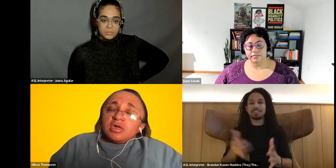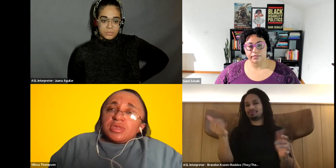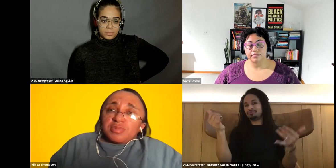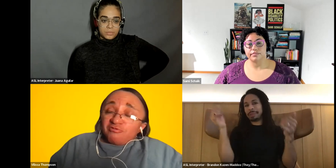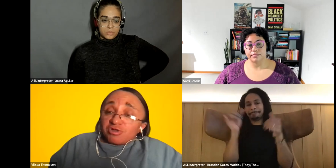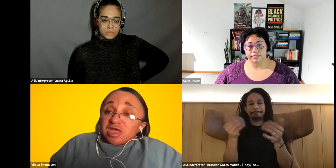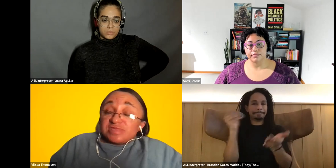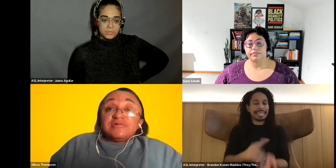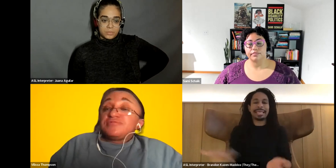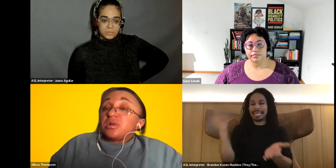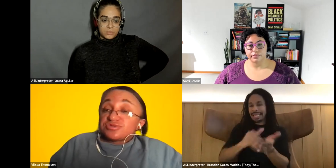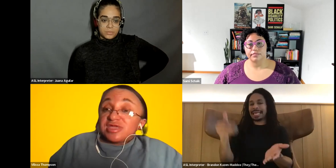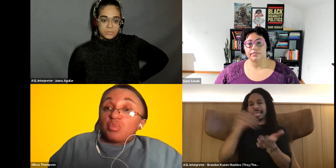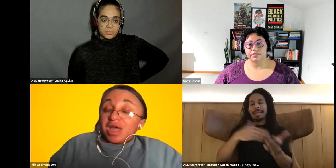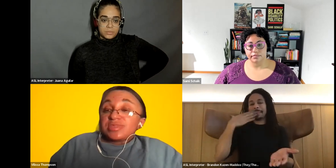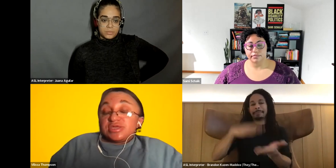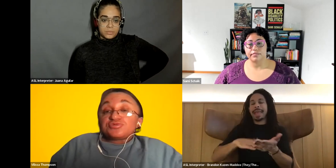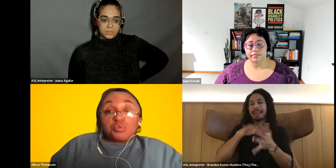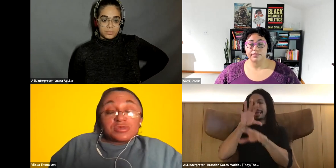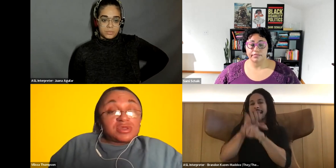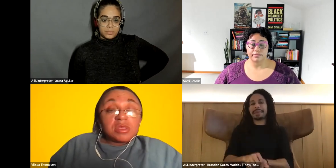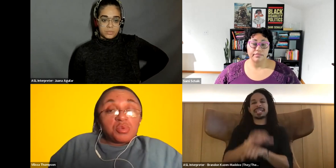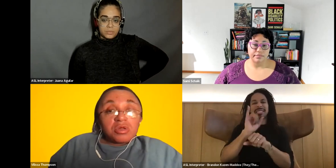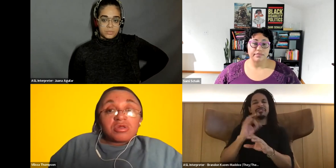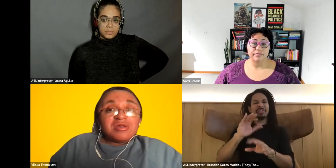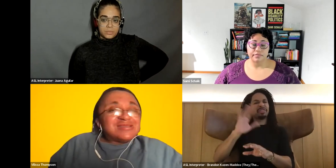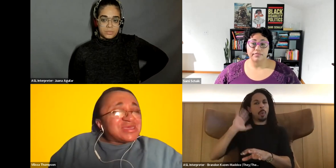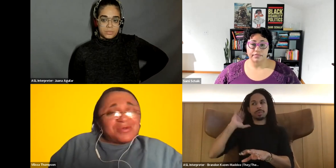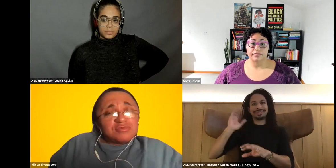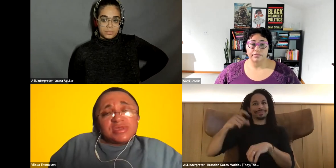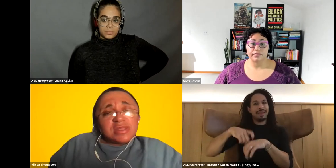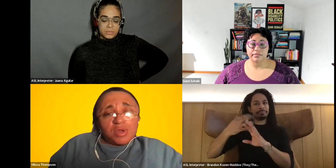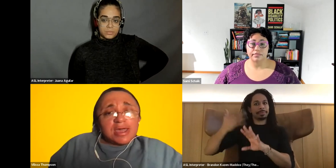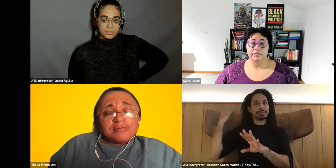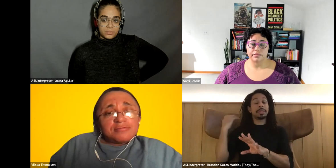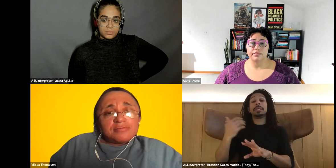Vilissa Thompson: the before imes, even if we understand why things were the way they were. They don't have to be that way. Now.